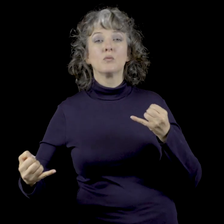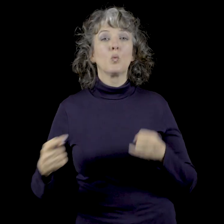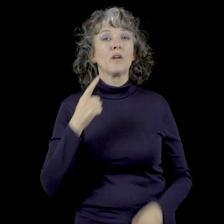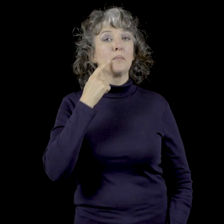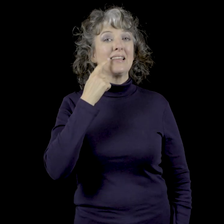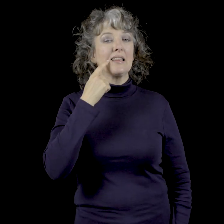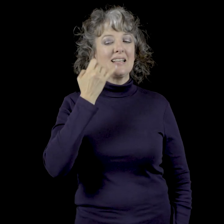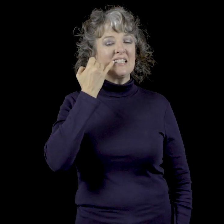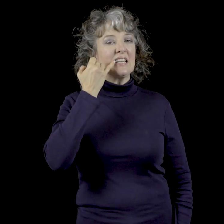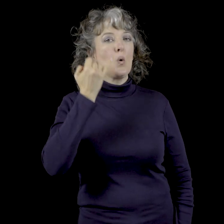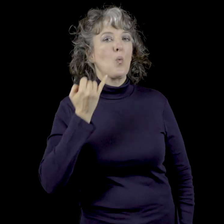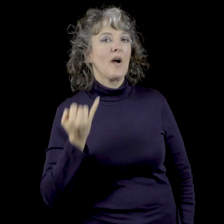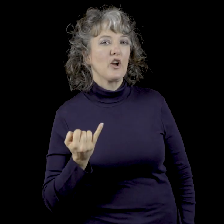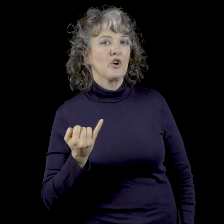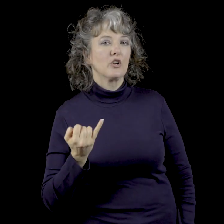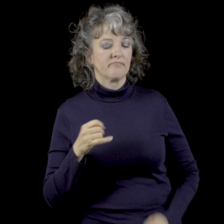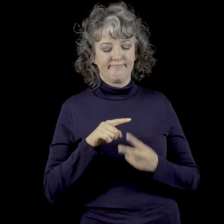Or from the mouth for wire.